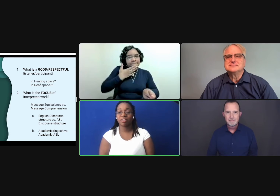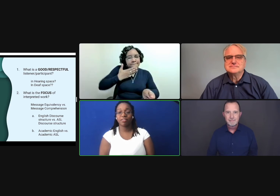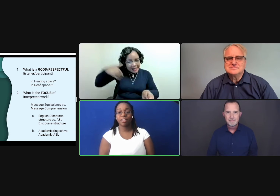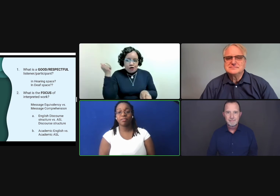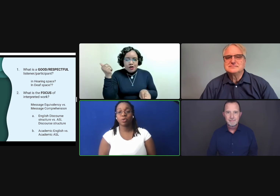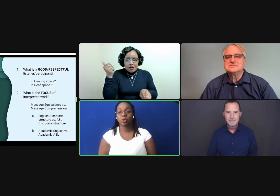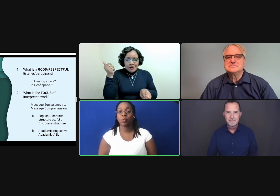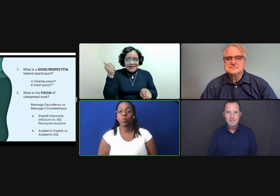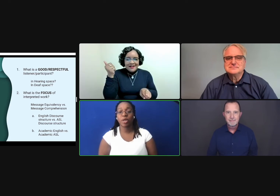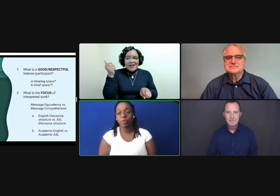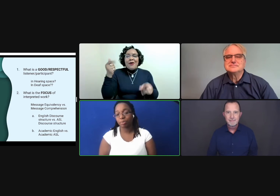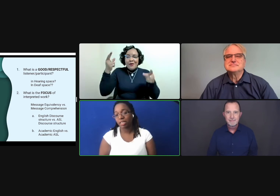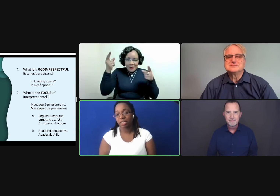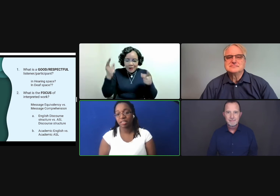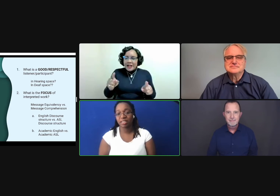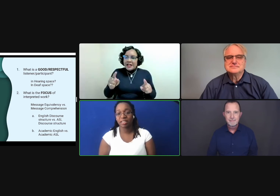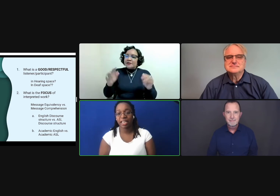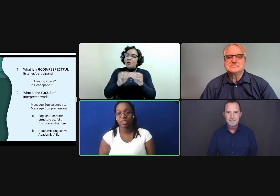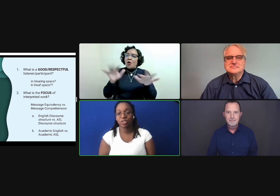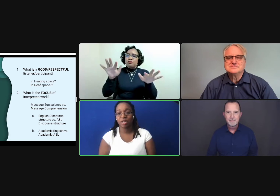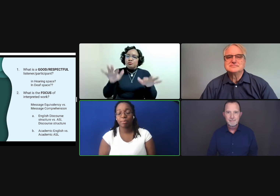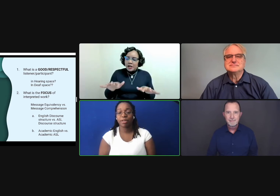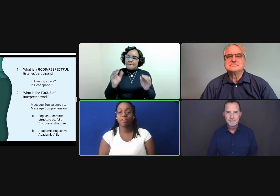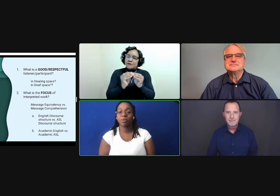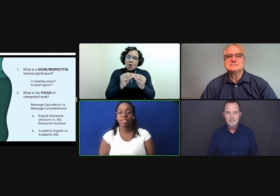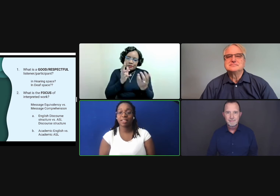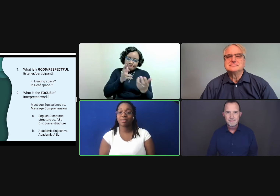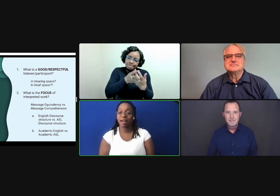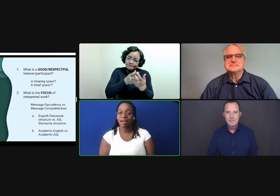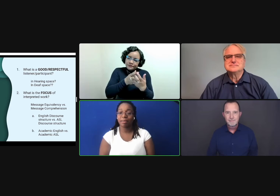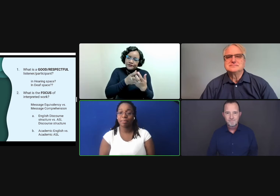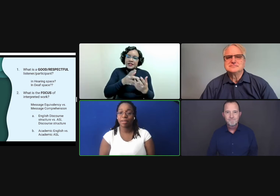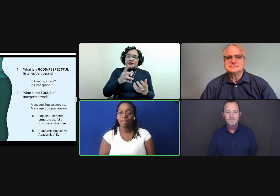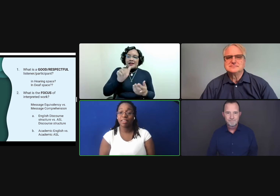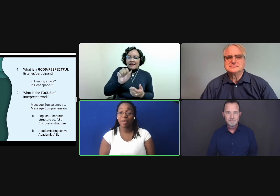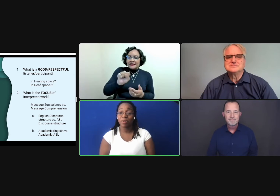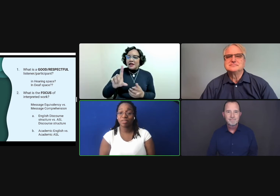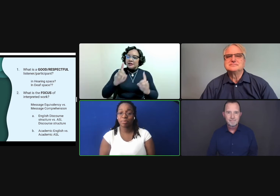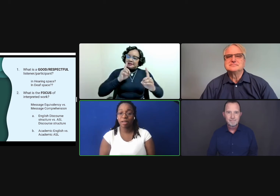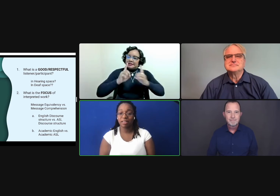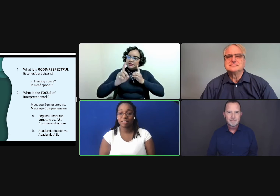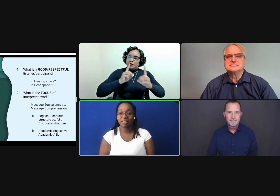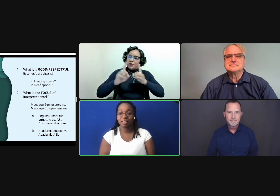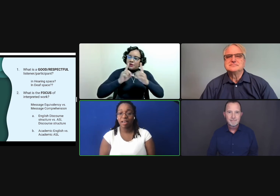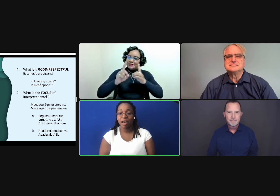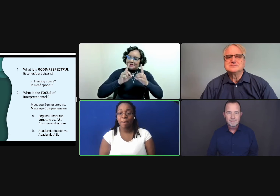their deaf individuals will be disengaged. But if you take the time, they will respond.